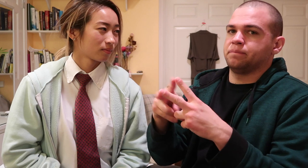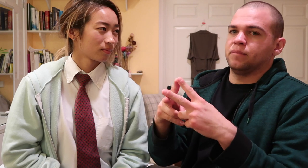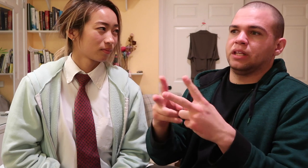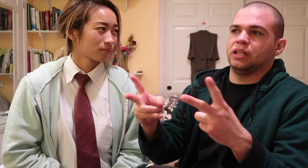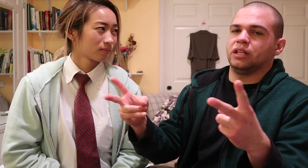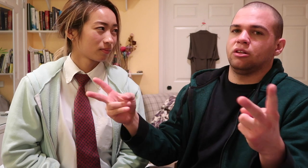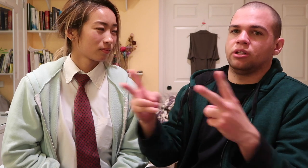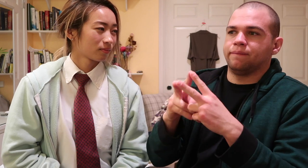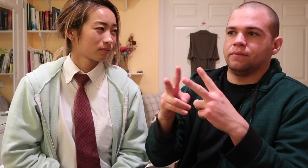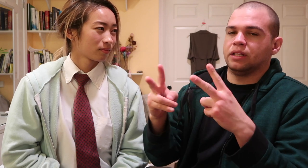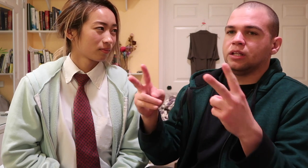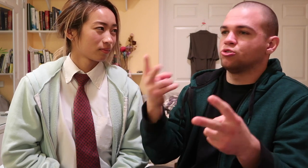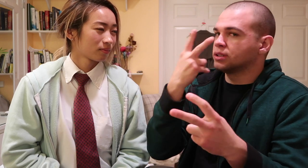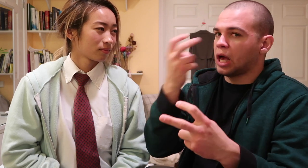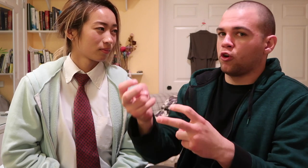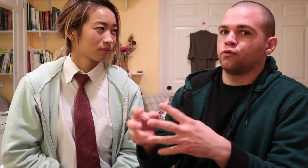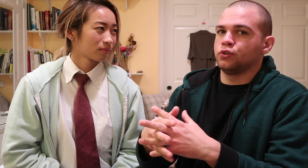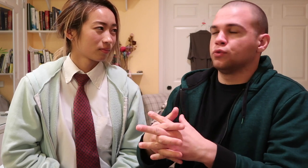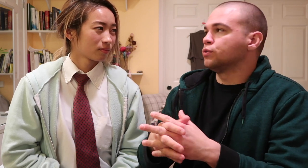when he first hired me he was very very doubtful